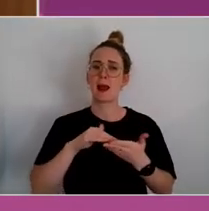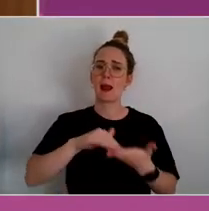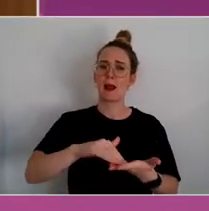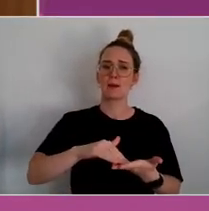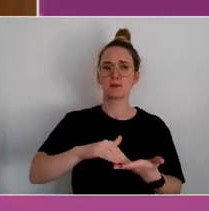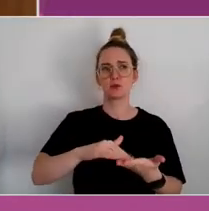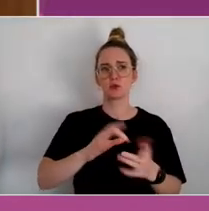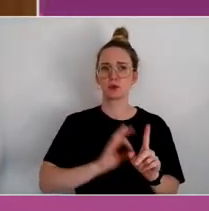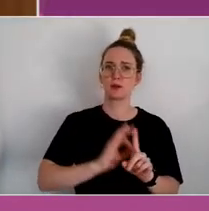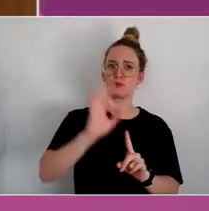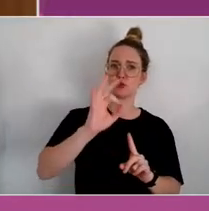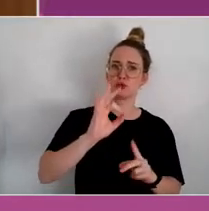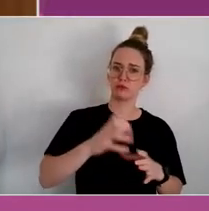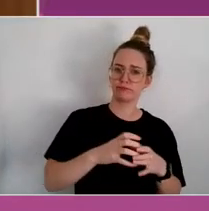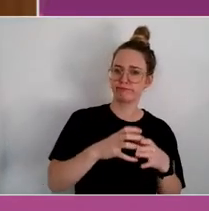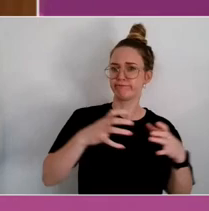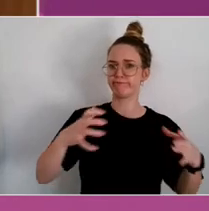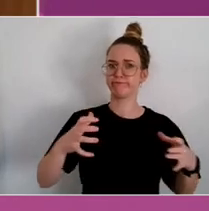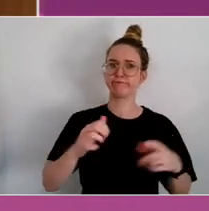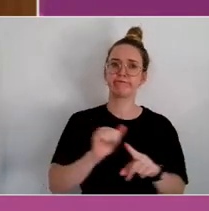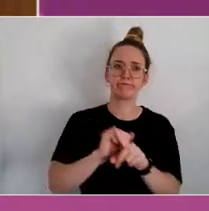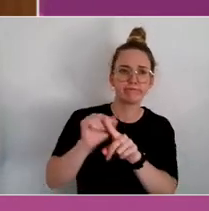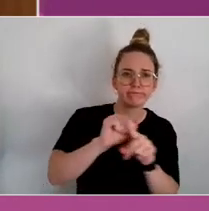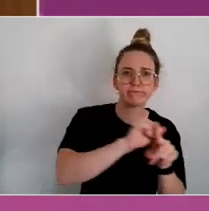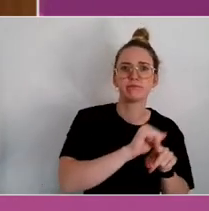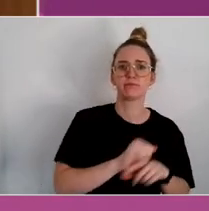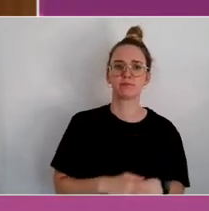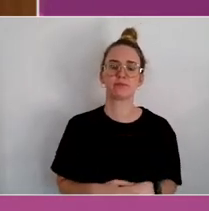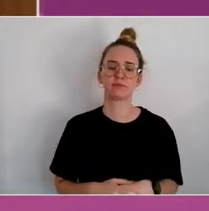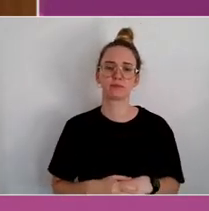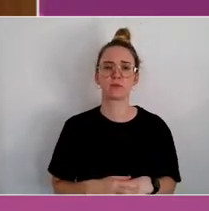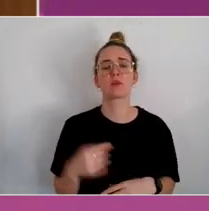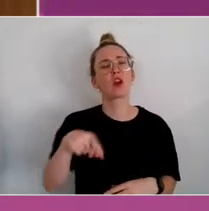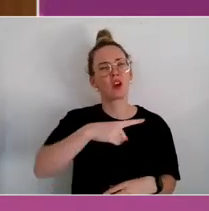I mean, we need a different kind of support in the arts.